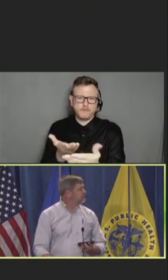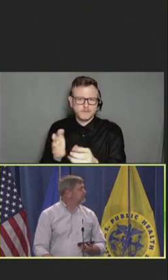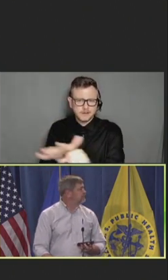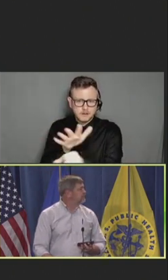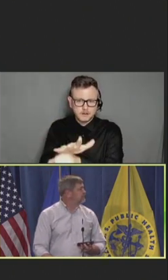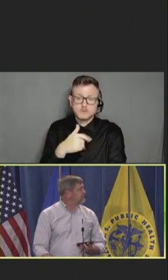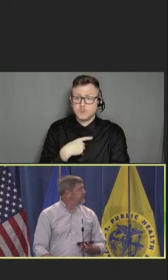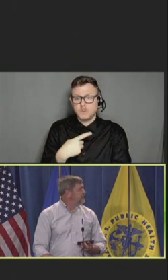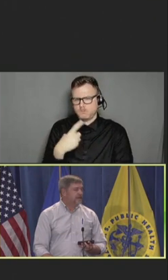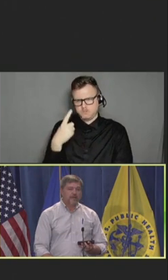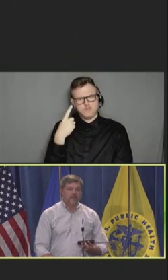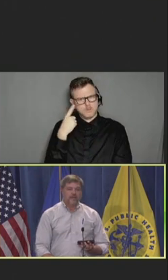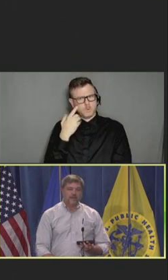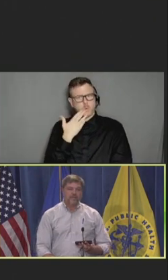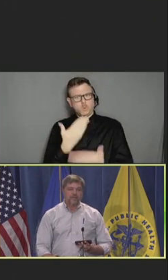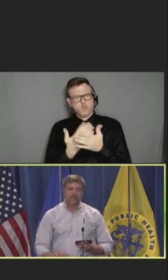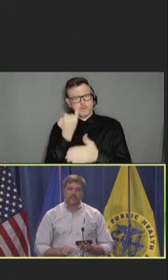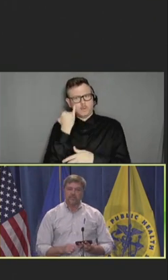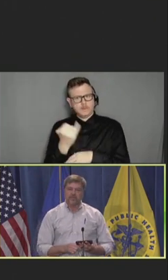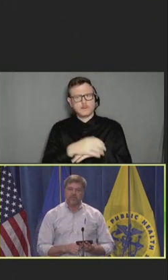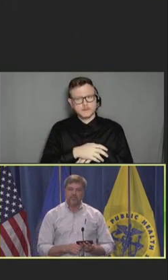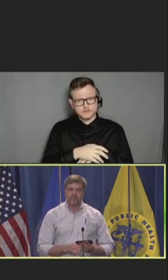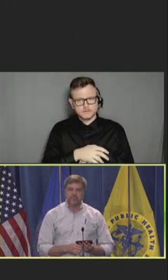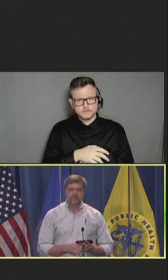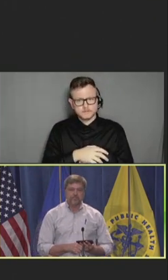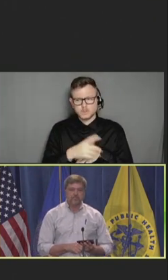Anything, Dr. Mullen? Okay.